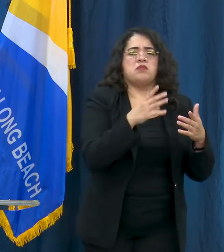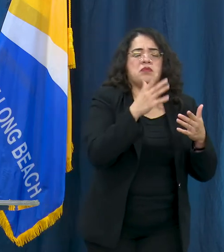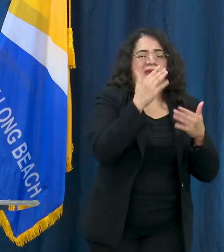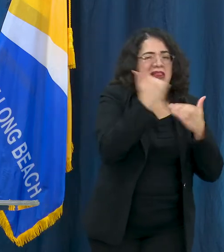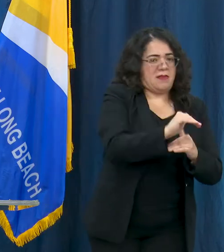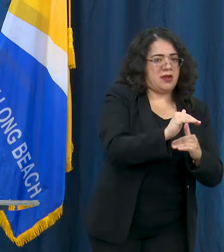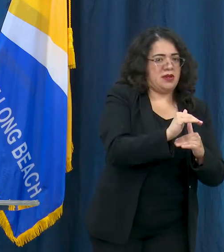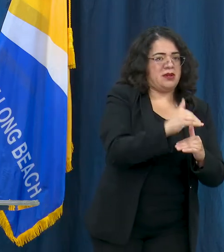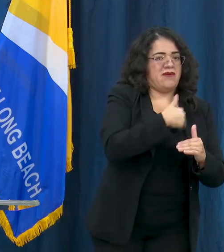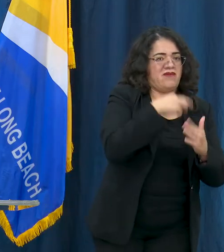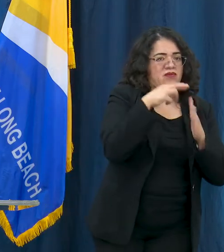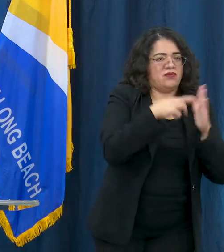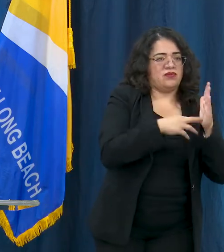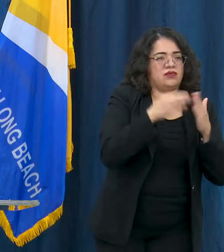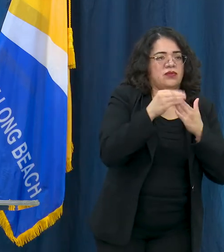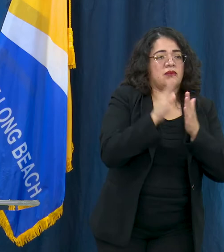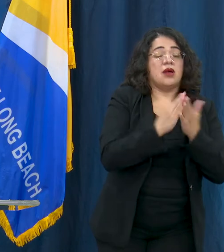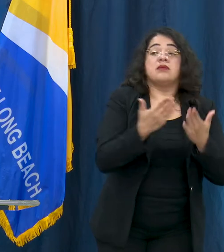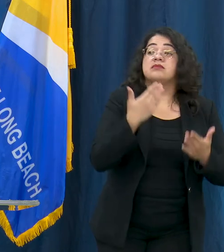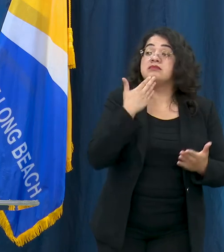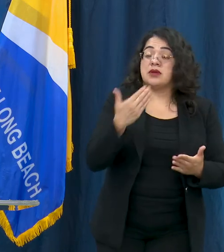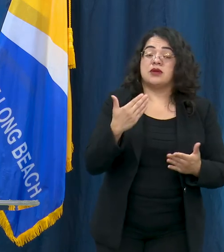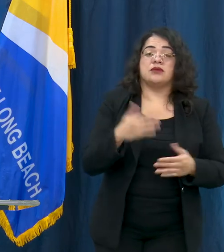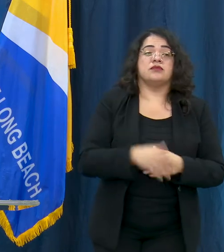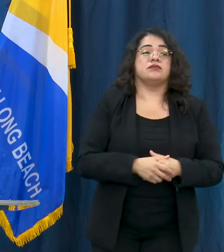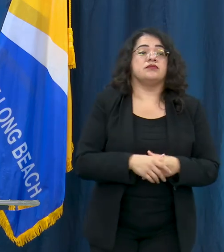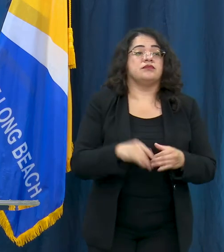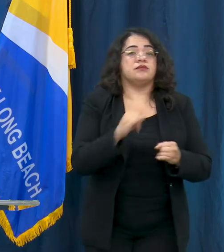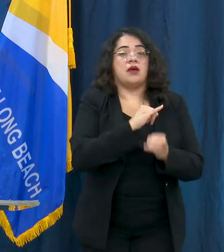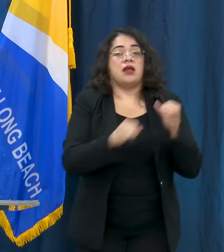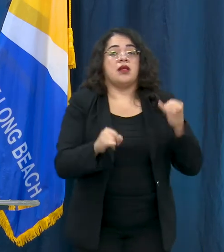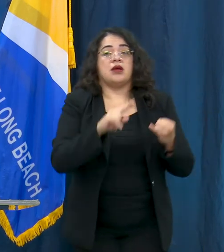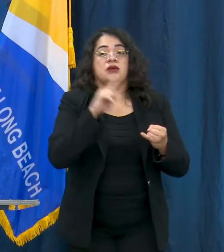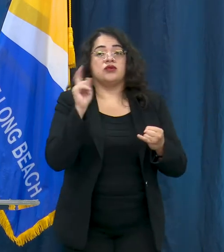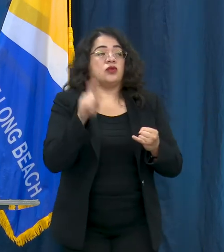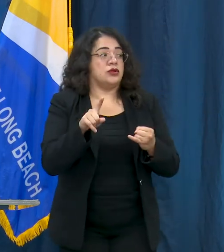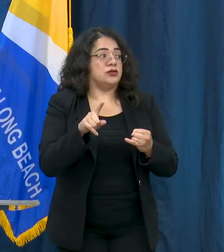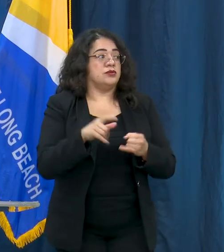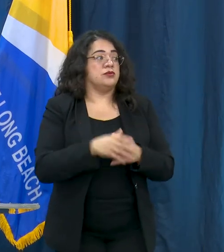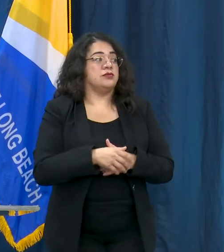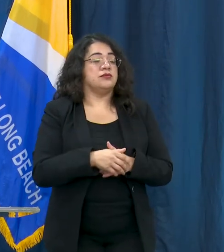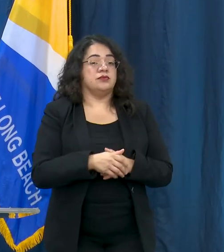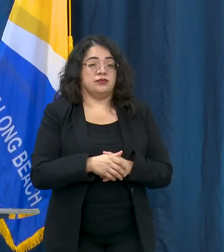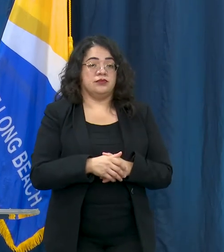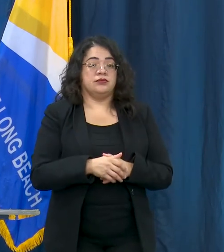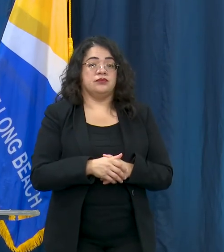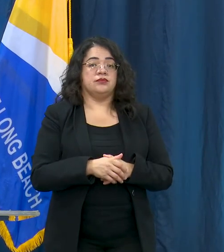All right thank you Dr. Davis, that's the last question on social media.